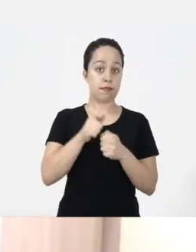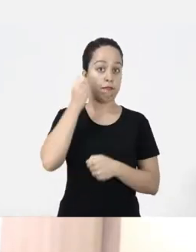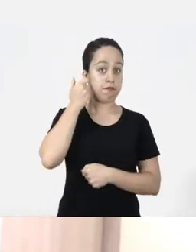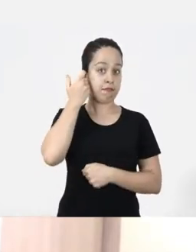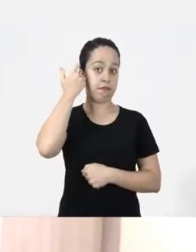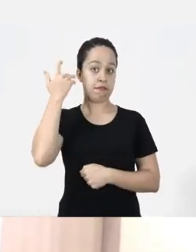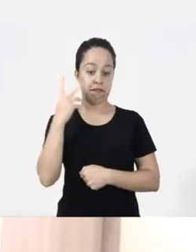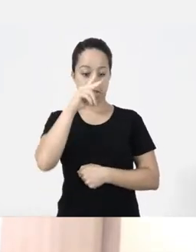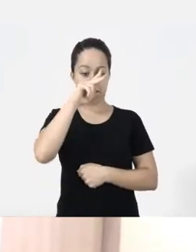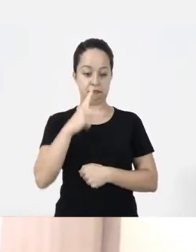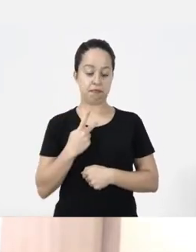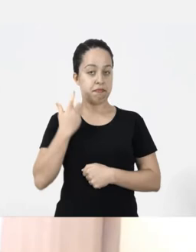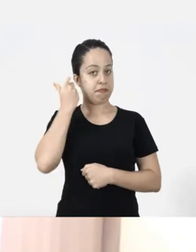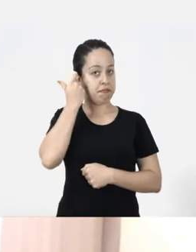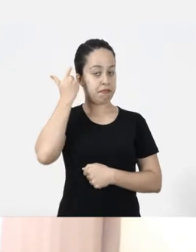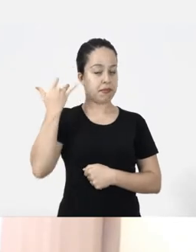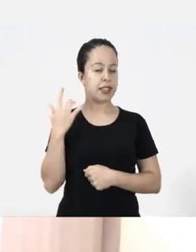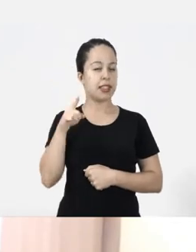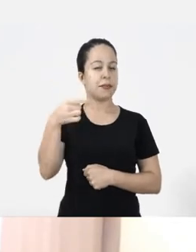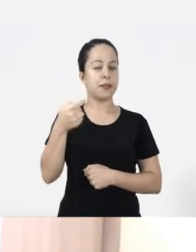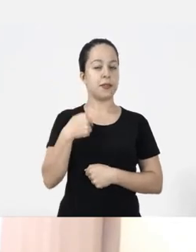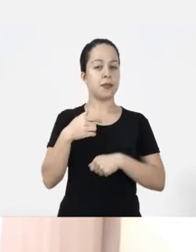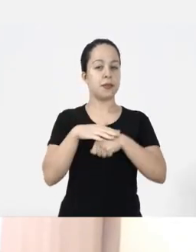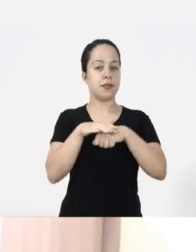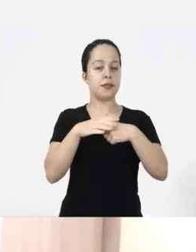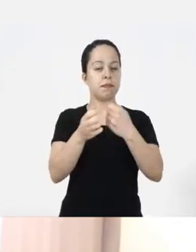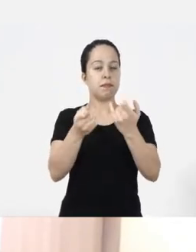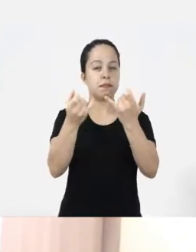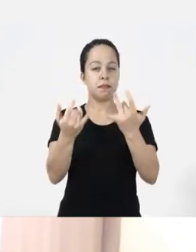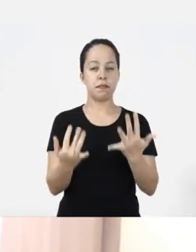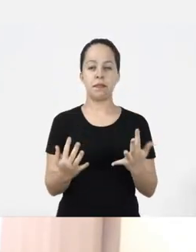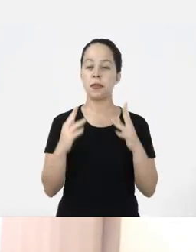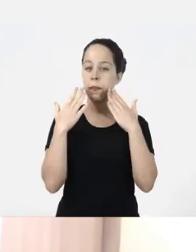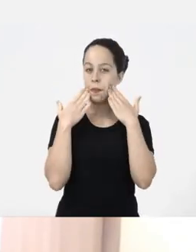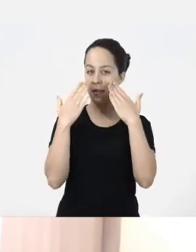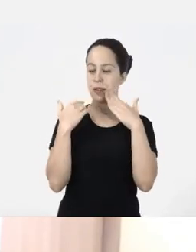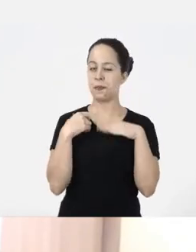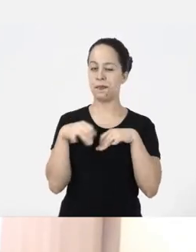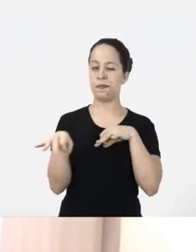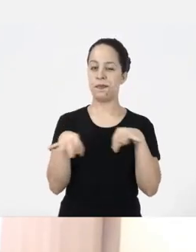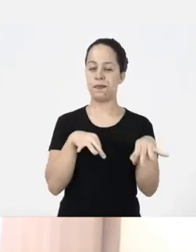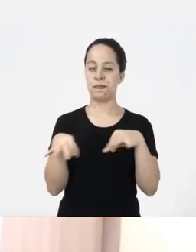I'll describe myself and then I'll talk a little bit about a presentation